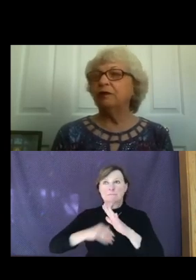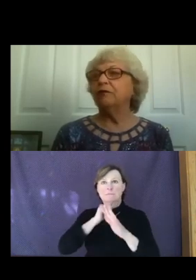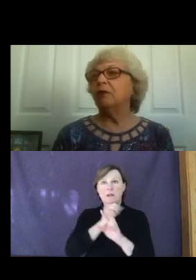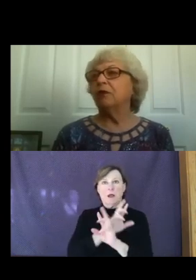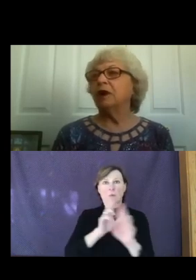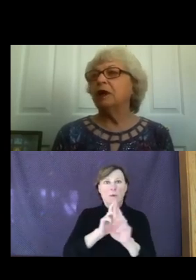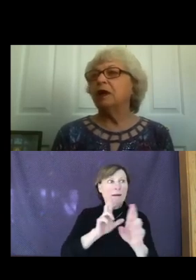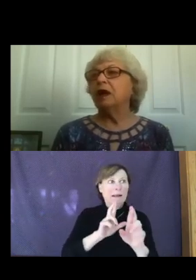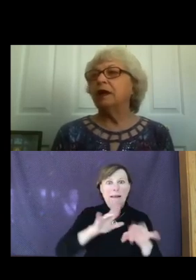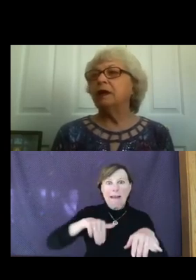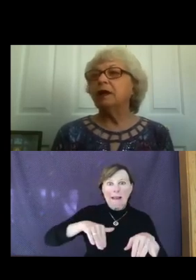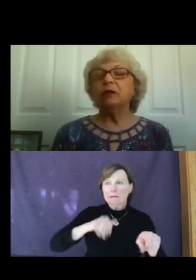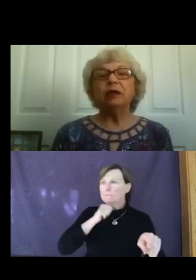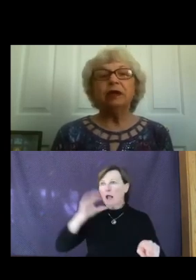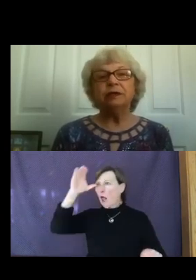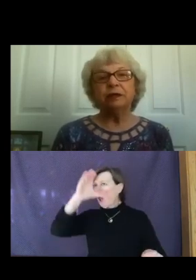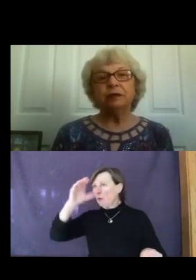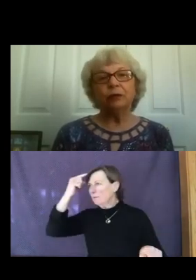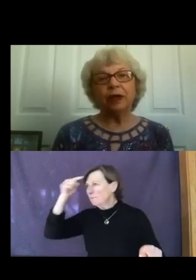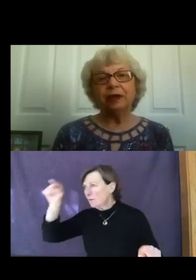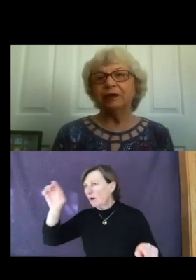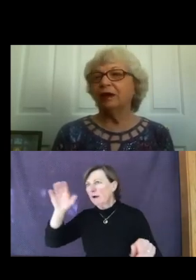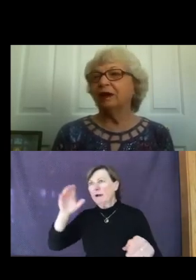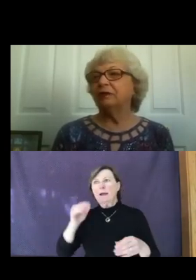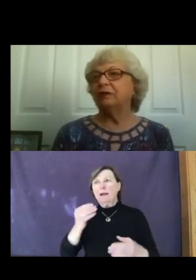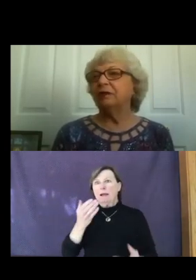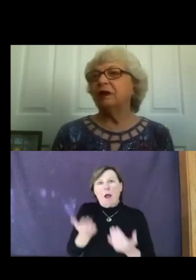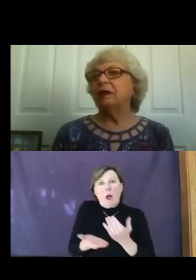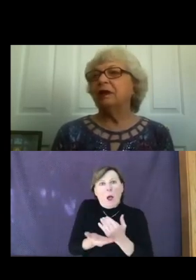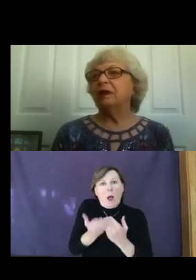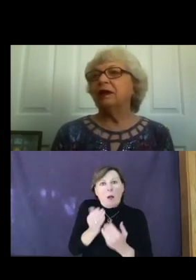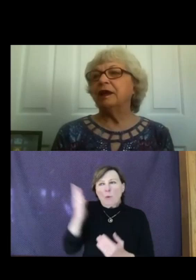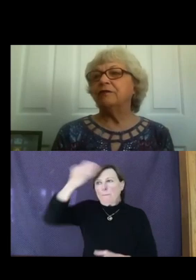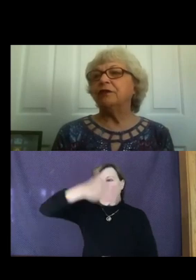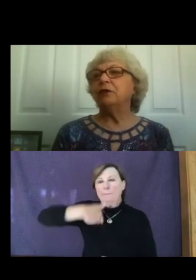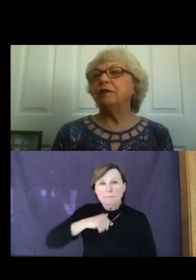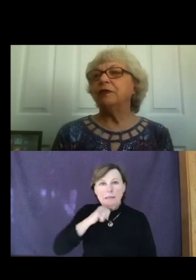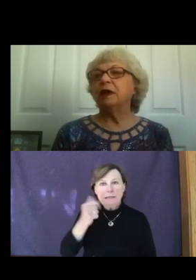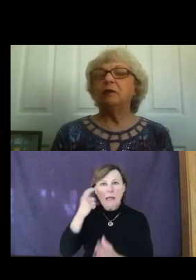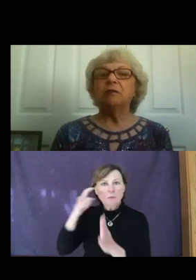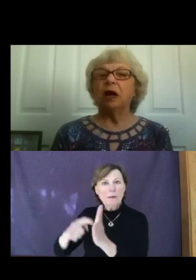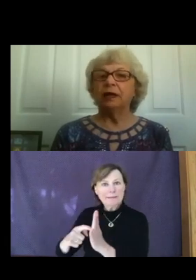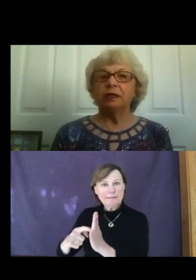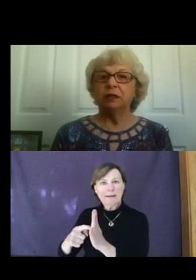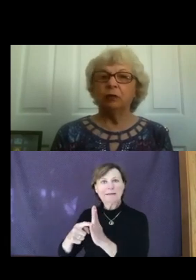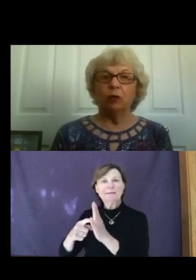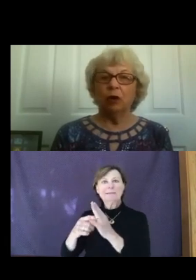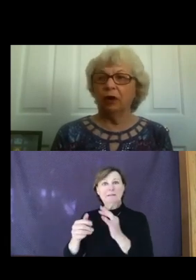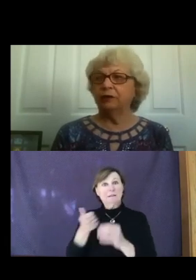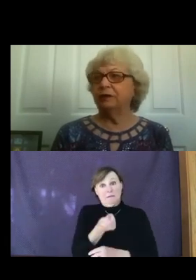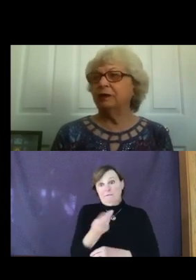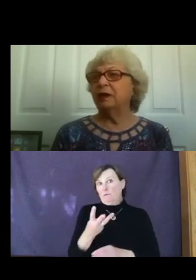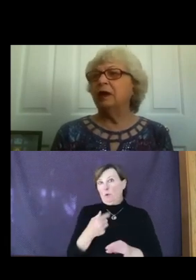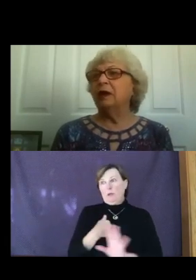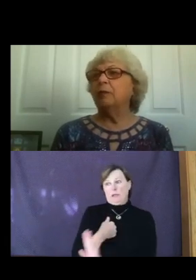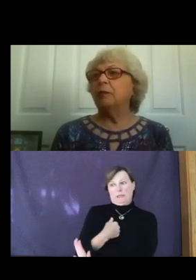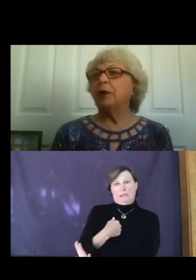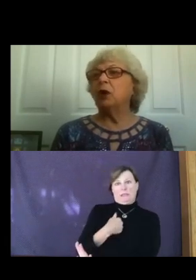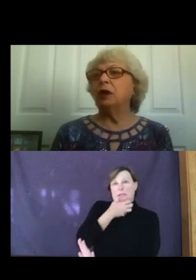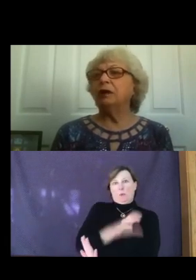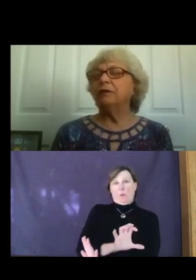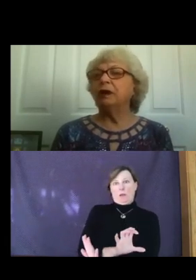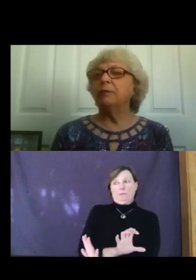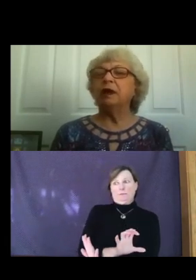for, and nearly didn't recognize. A few of them I didn't want, but all of them have